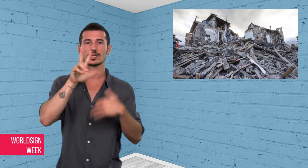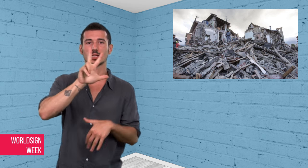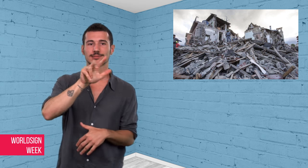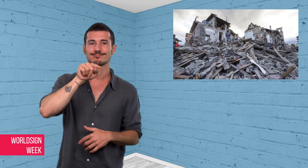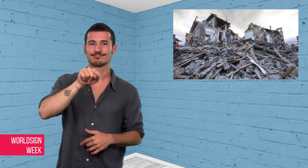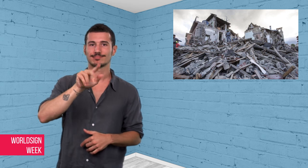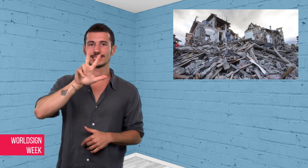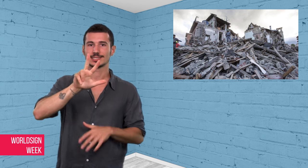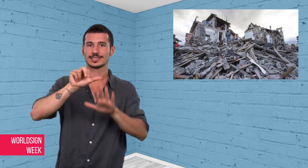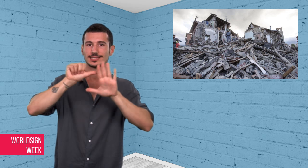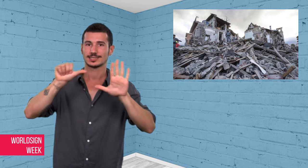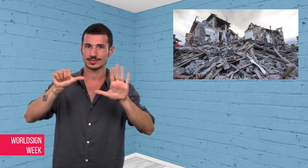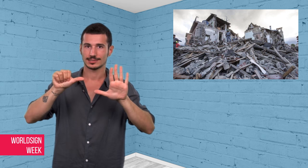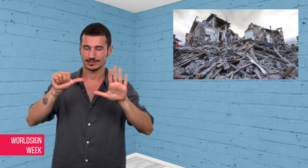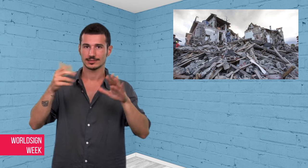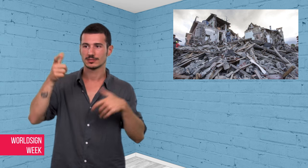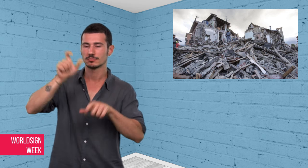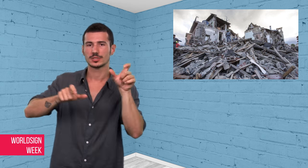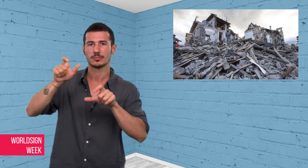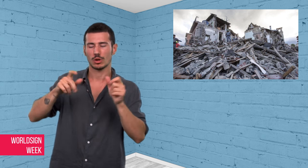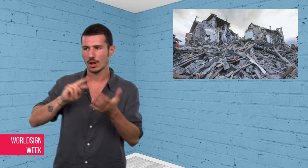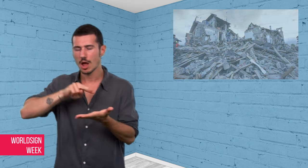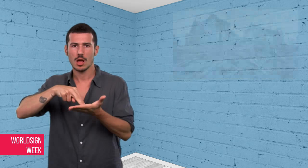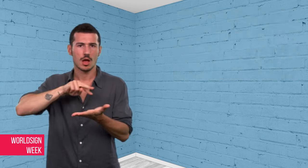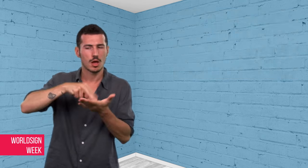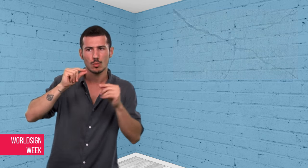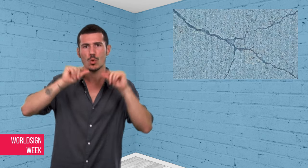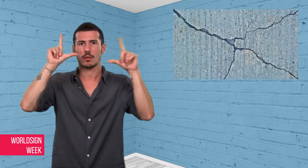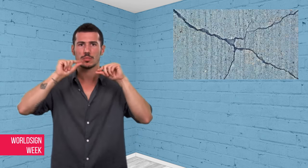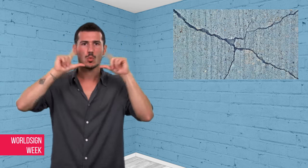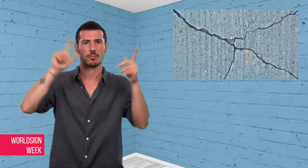woke up many people in central Italy.